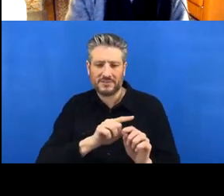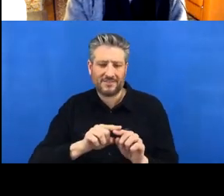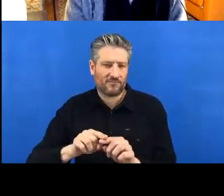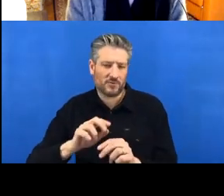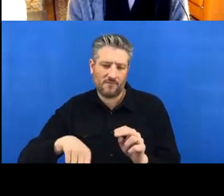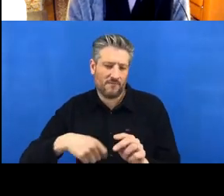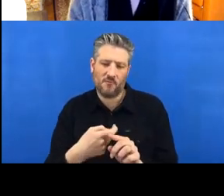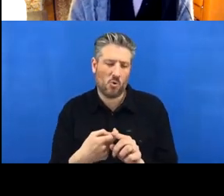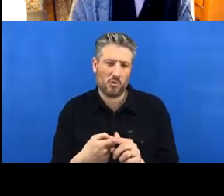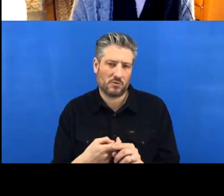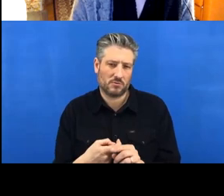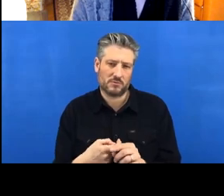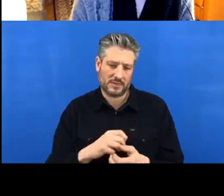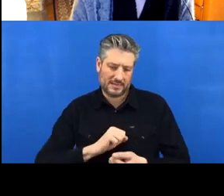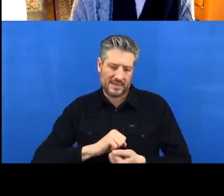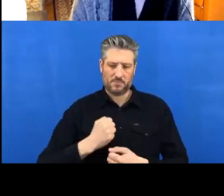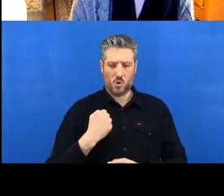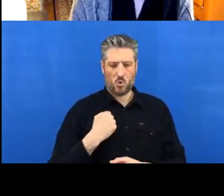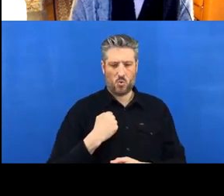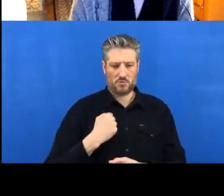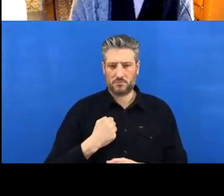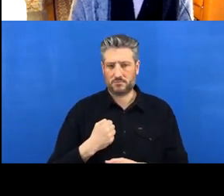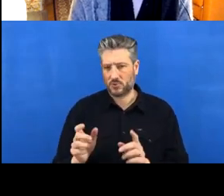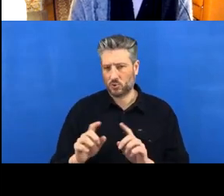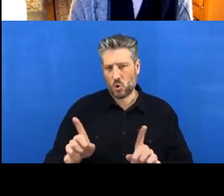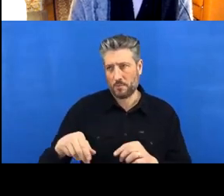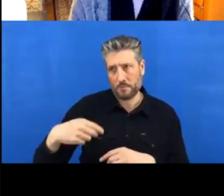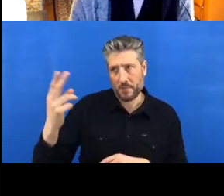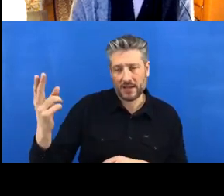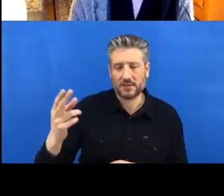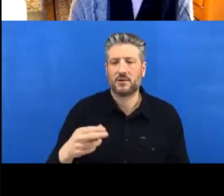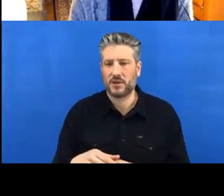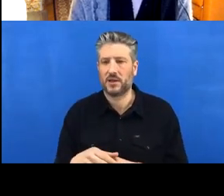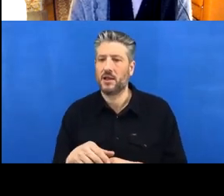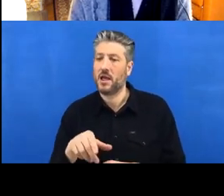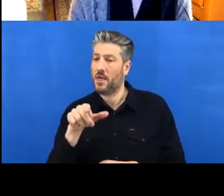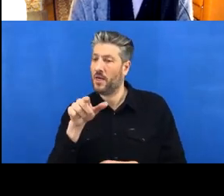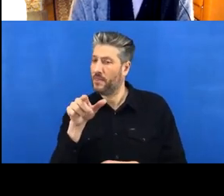This is another way to find your files, so you can right-click on the repository and then ‘Show in Explorer’,